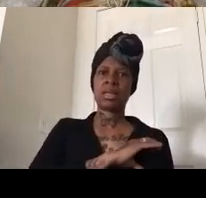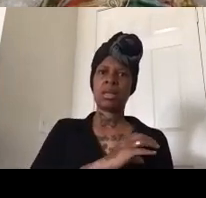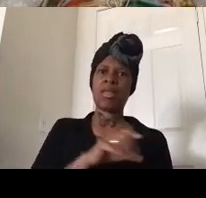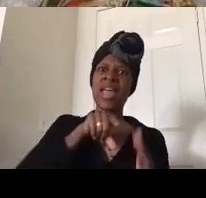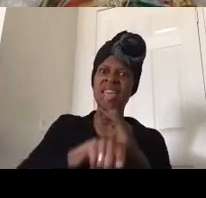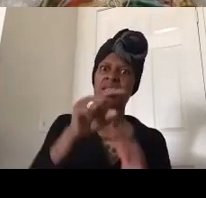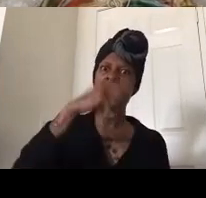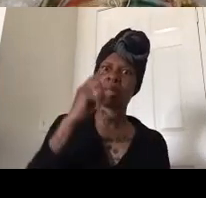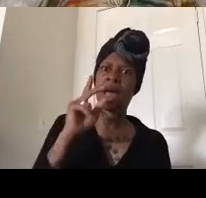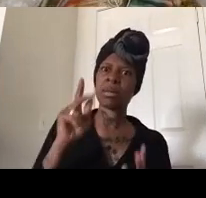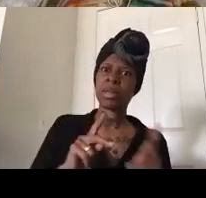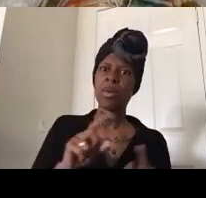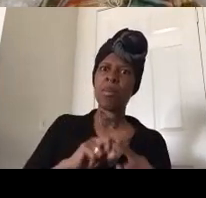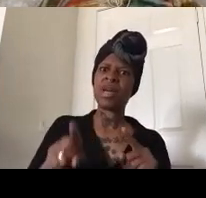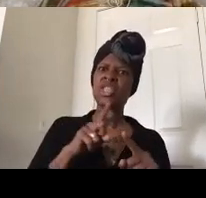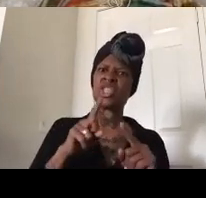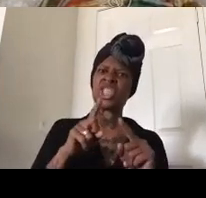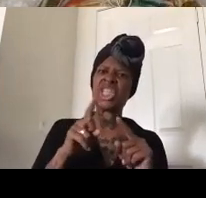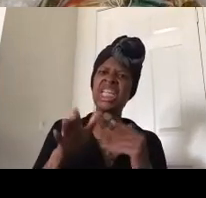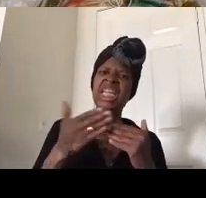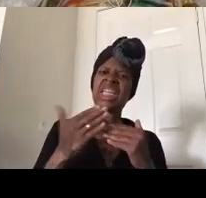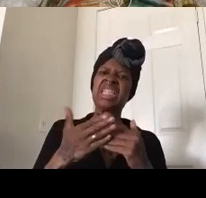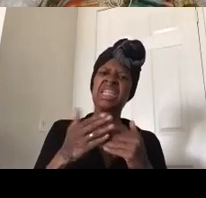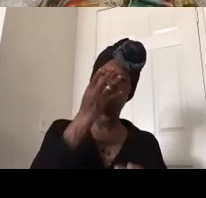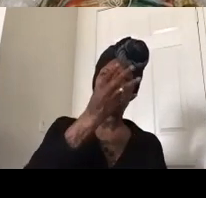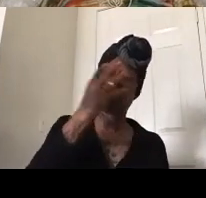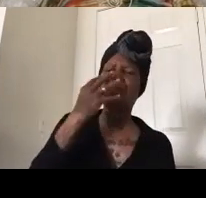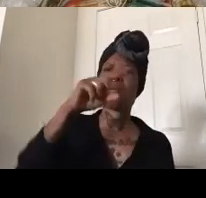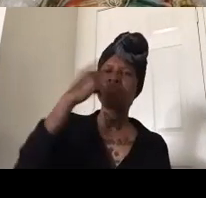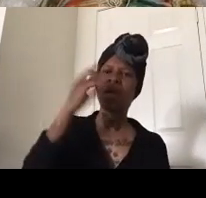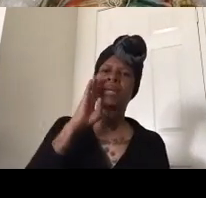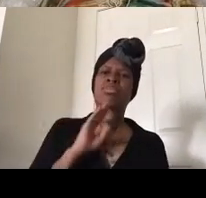poor people jackie lacey has sent exclusively